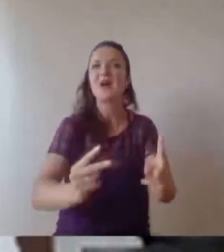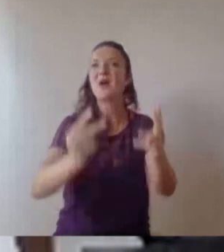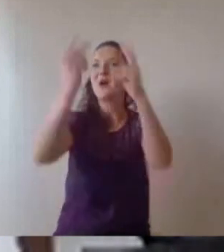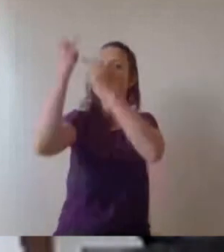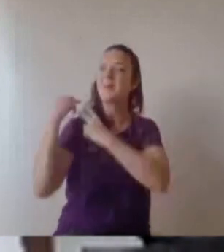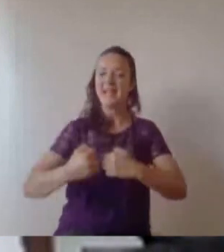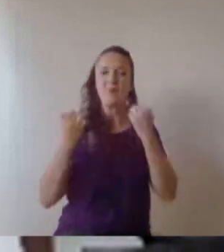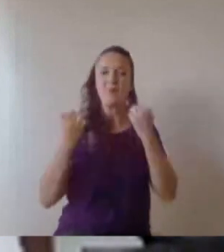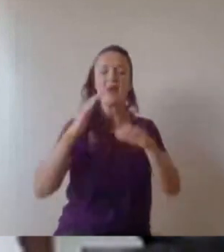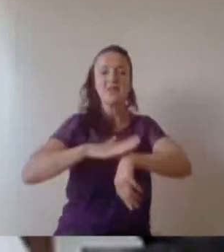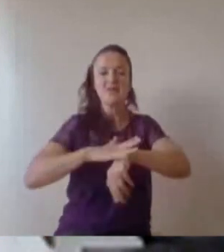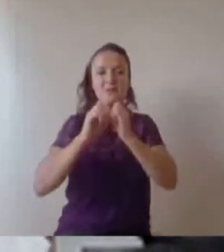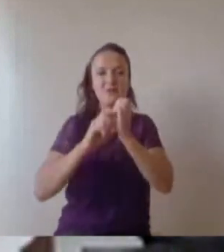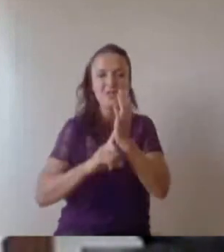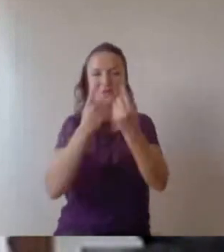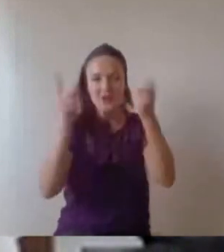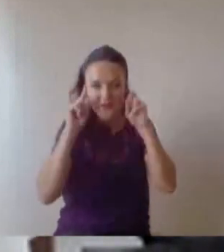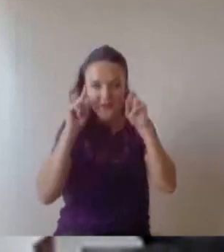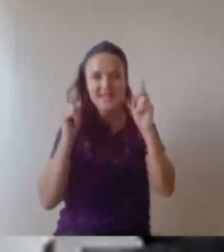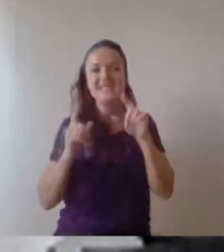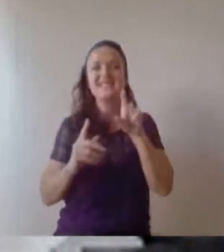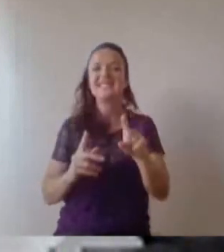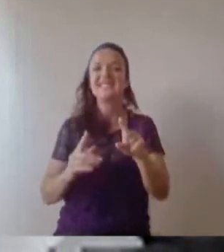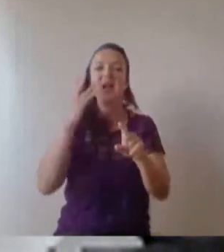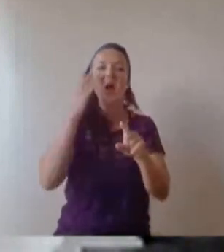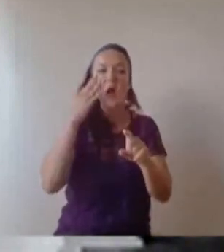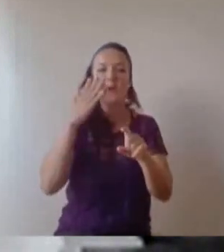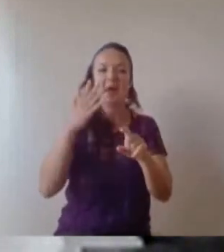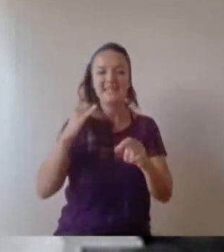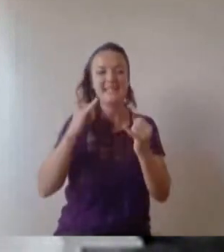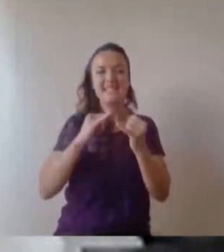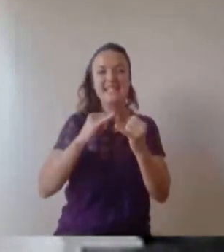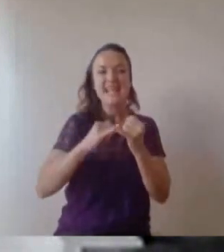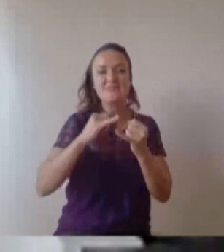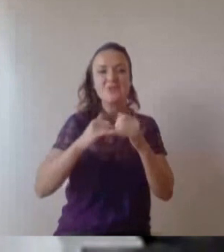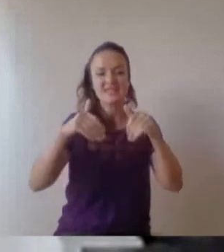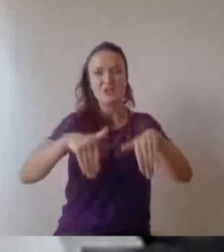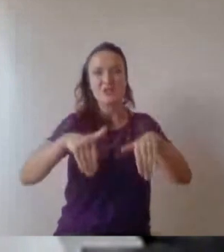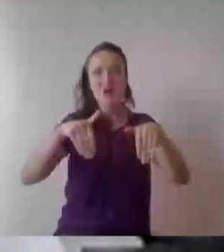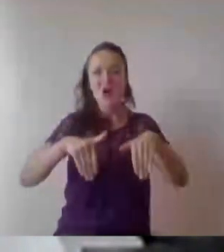the Downs and with all of that shopping from Sainsbury's. And at the end of my four years of study I had a head full of knowledge,